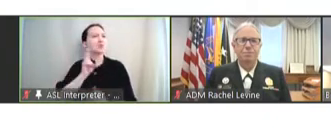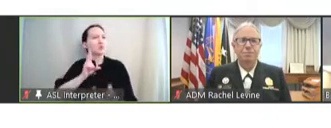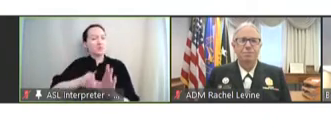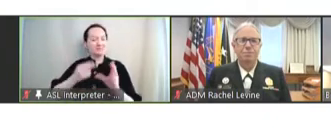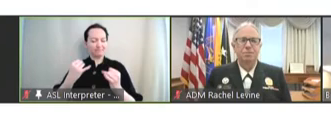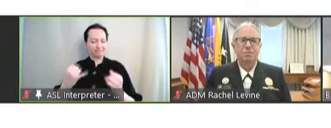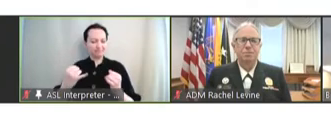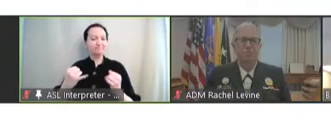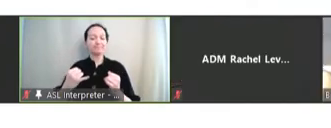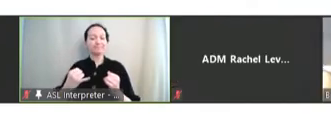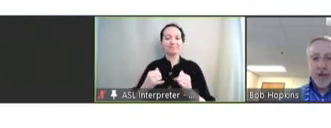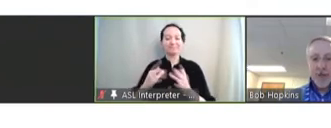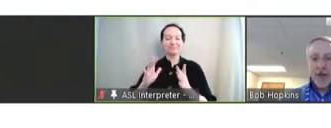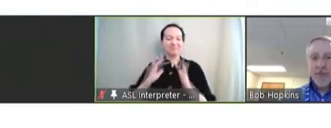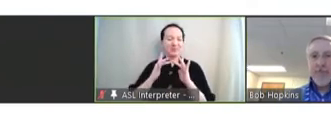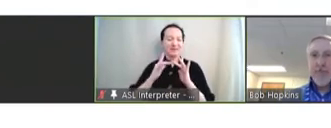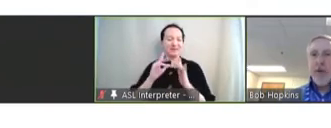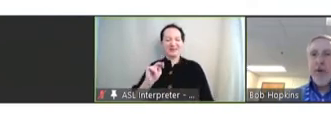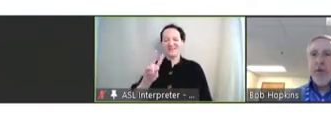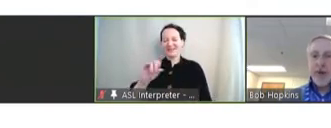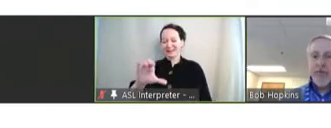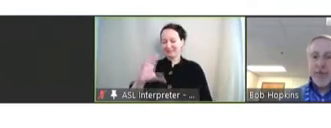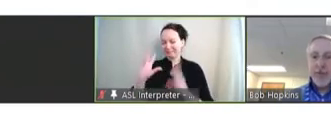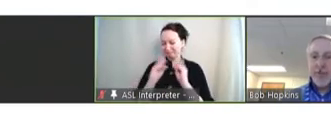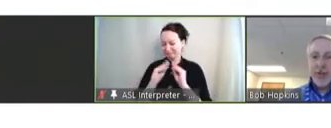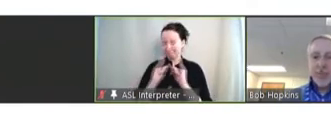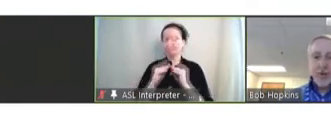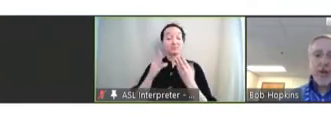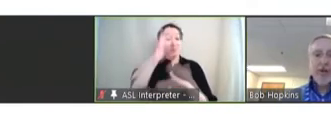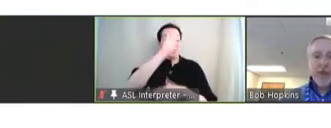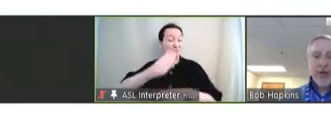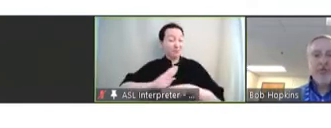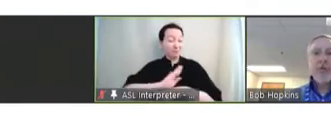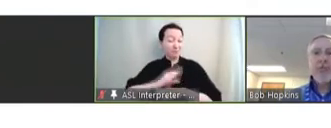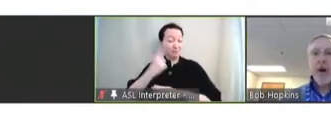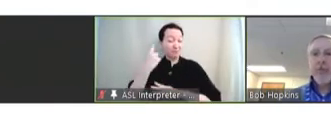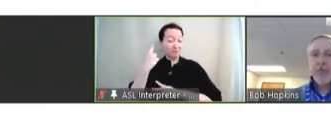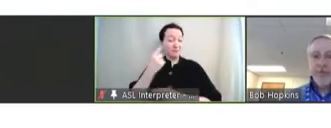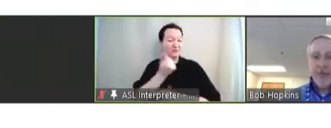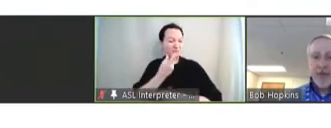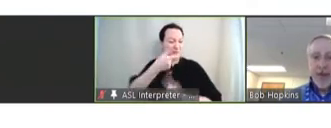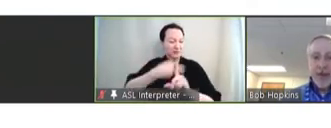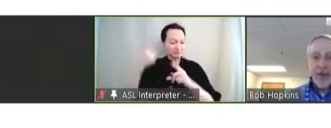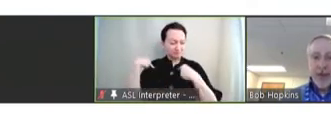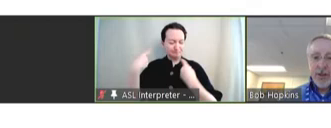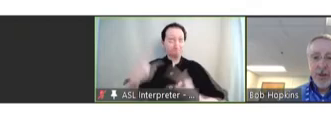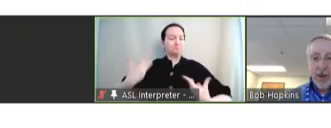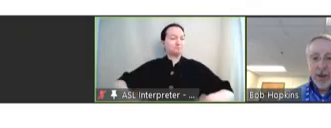our virtual NVAC meeting. We've had a very busy and productive last few months. Thank you, Ann,